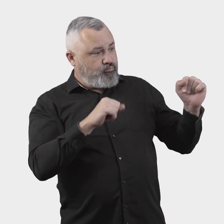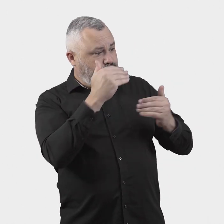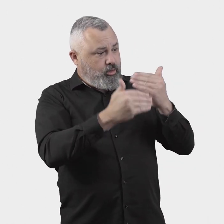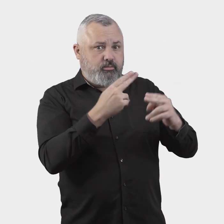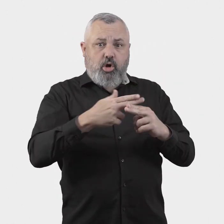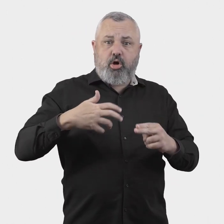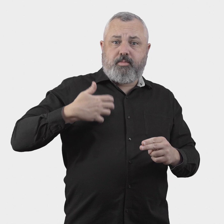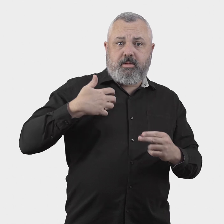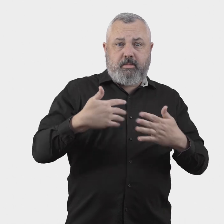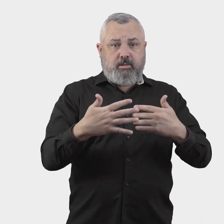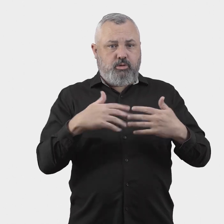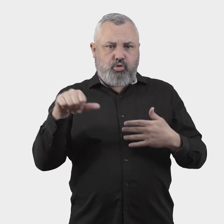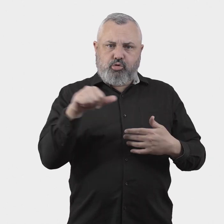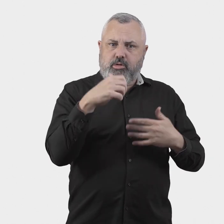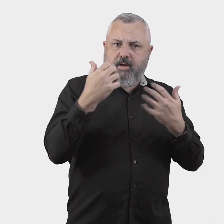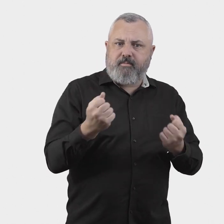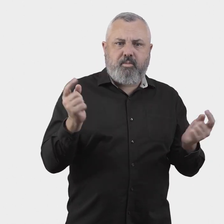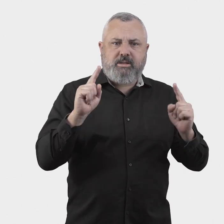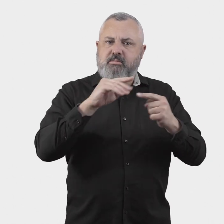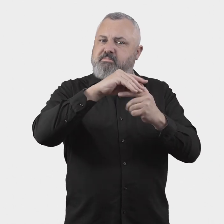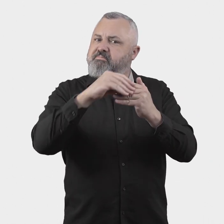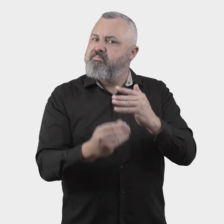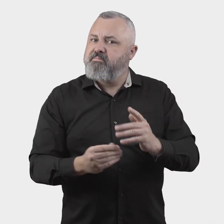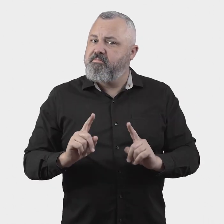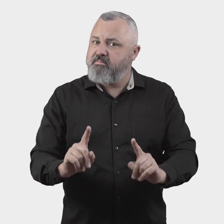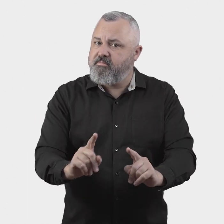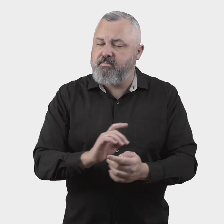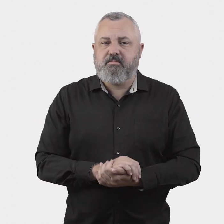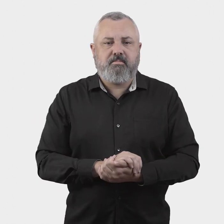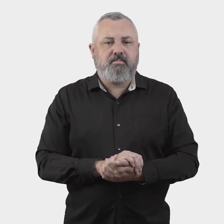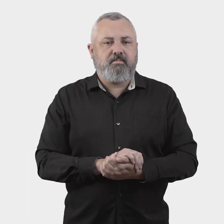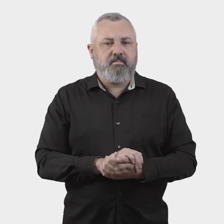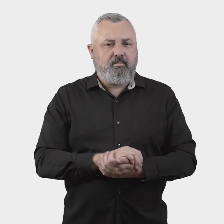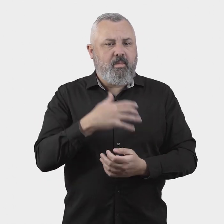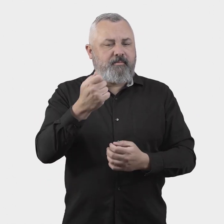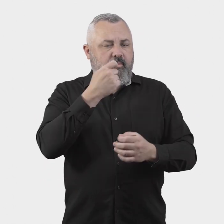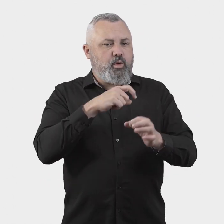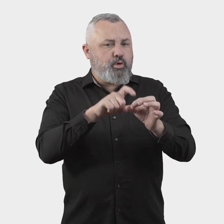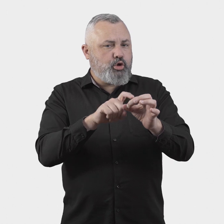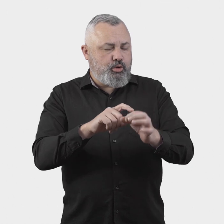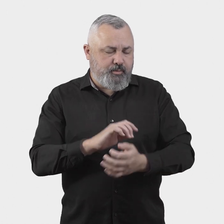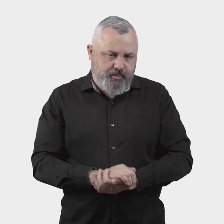should adopt to resolve customer complaints. Consultation questions